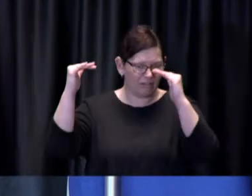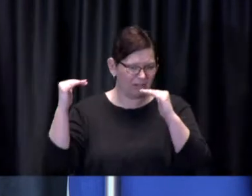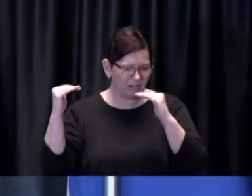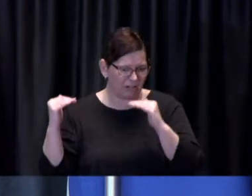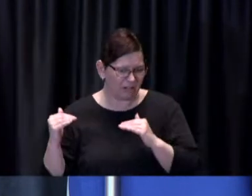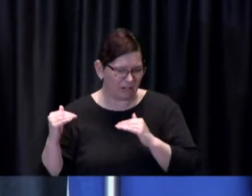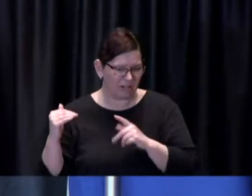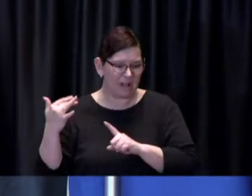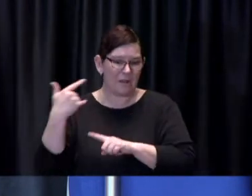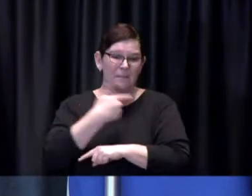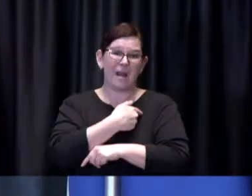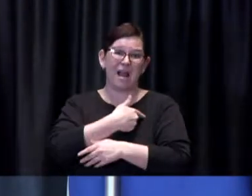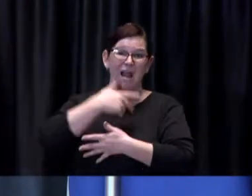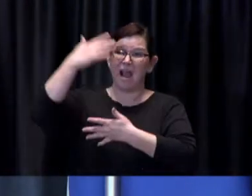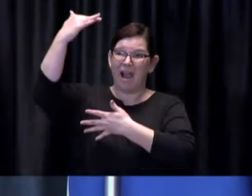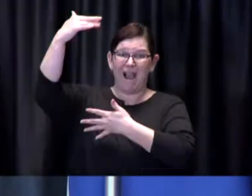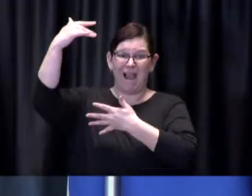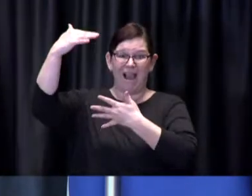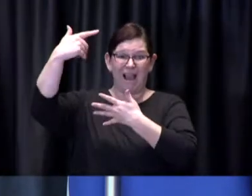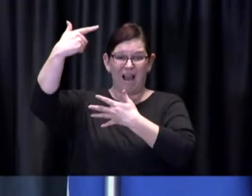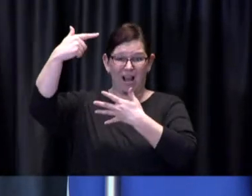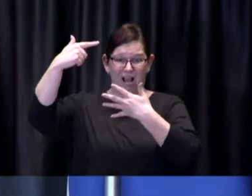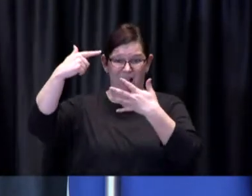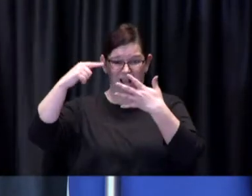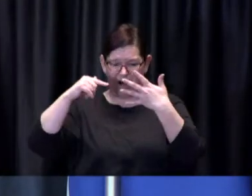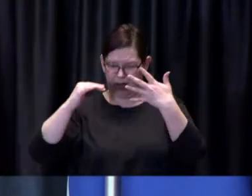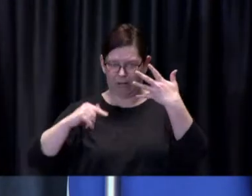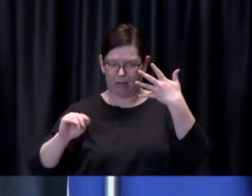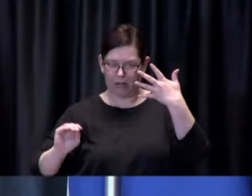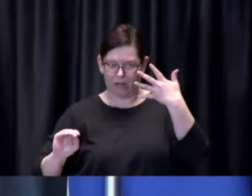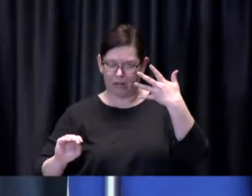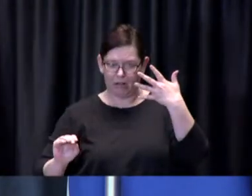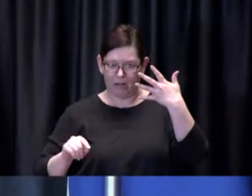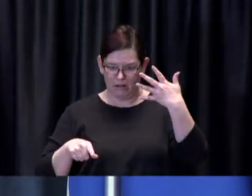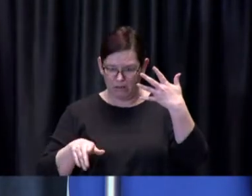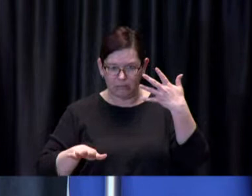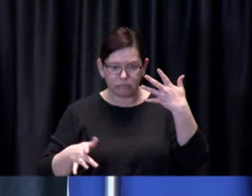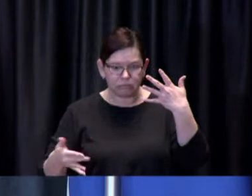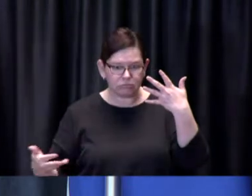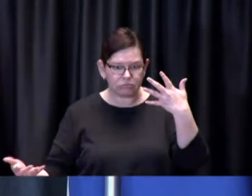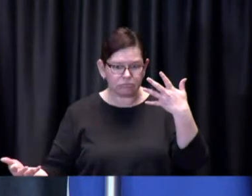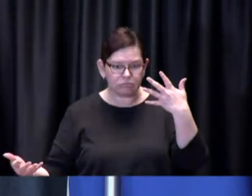spots going on Dr. de Villa has there been thought to just opening it up and saying you know what the